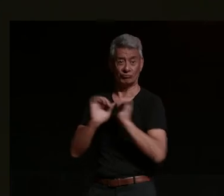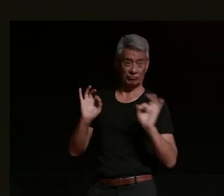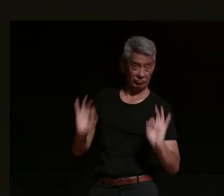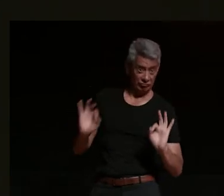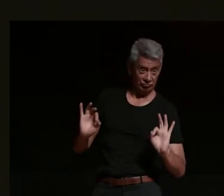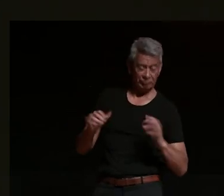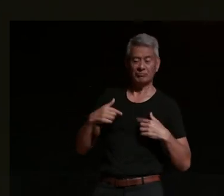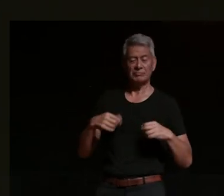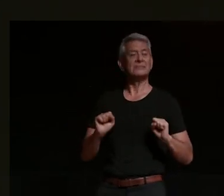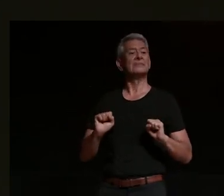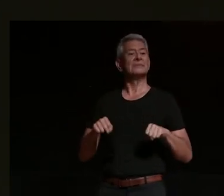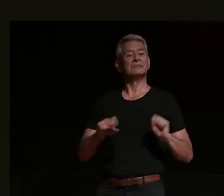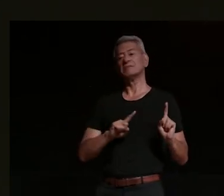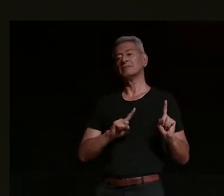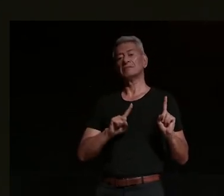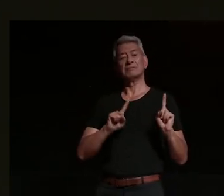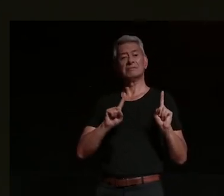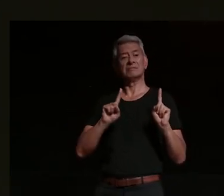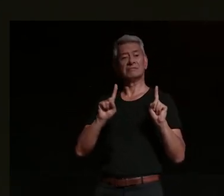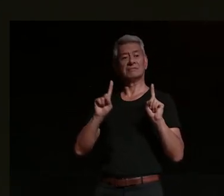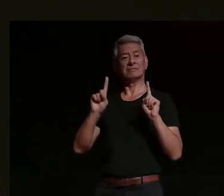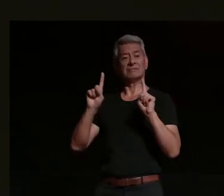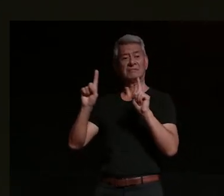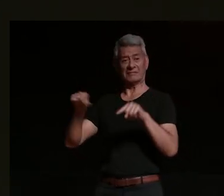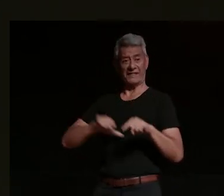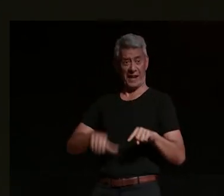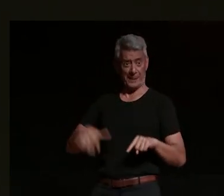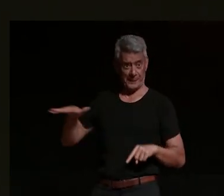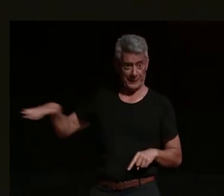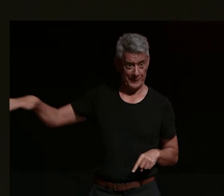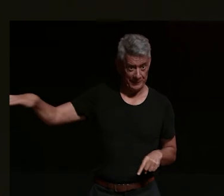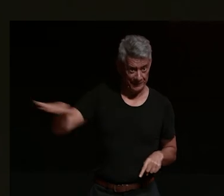started driving to gulawa which was where the family farm was and we digimon battled the whole